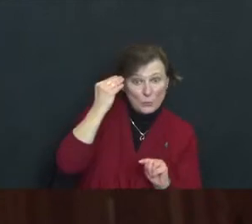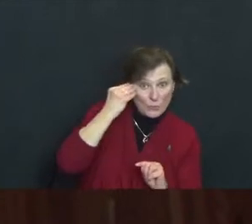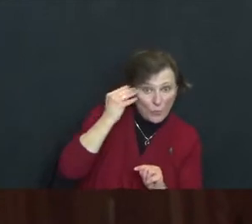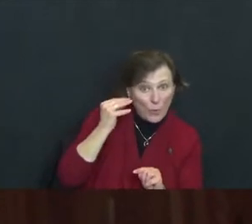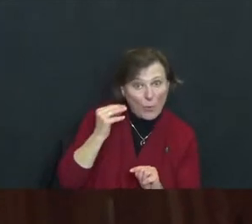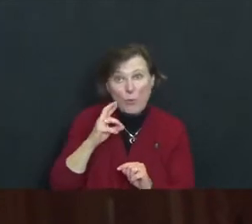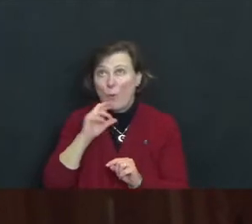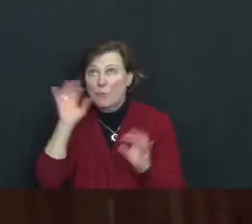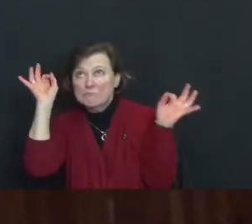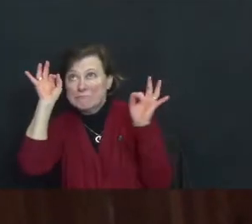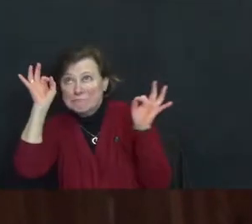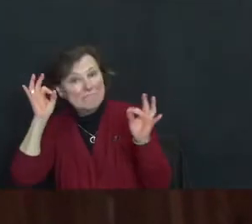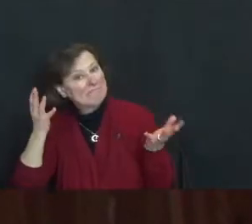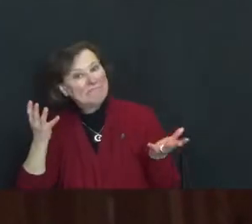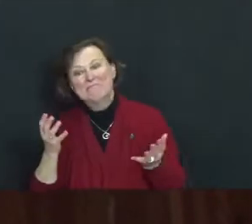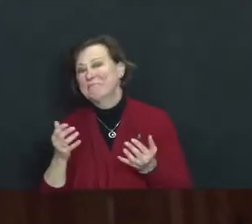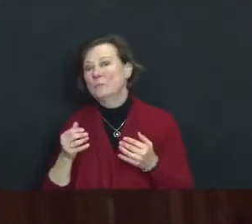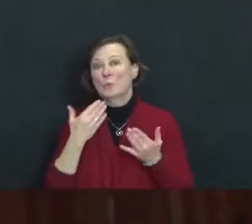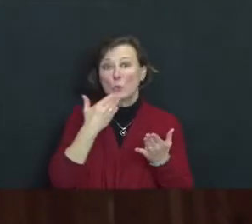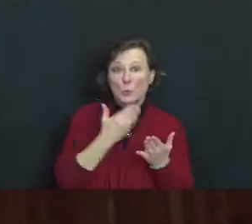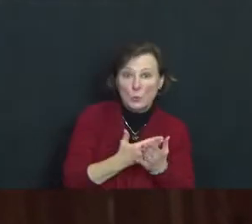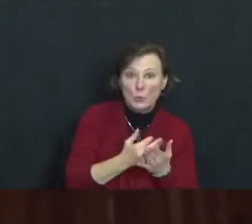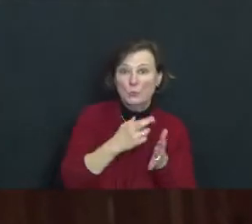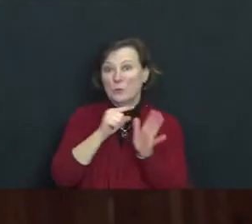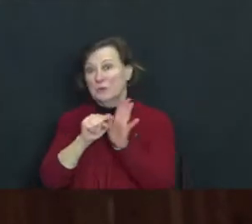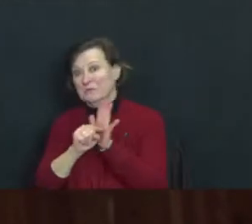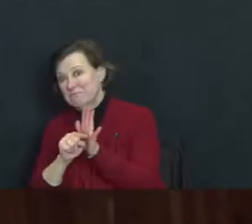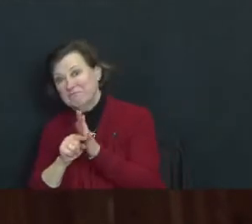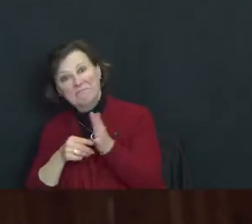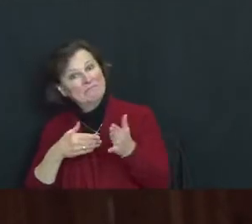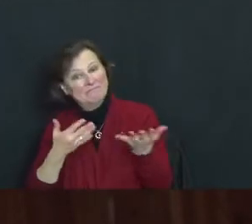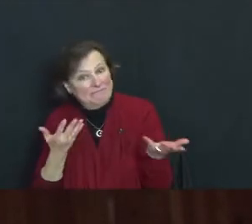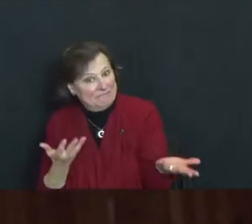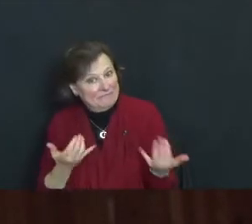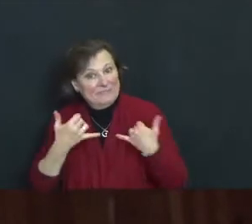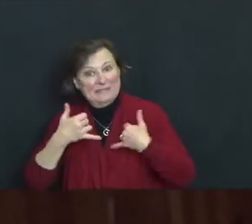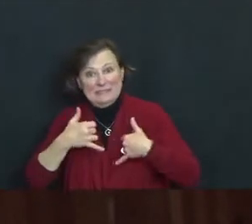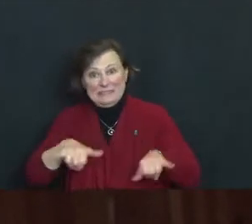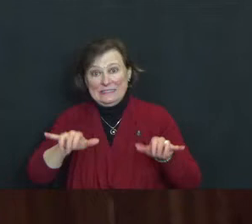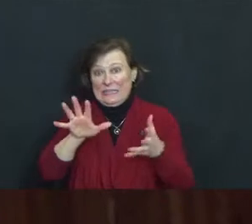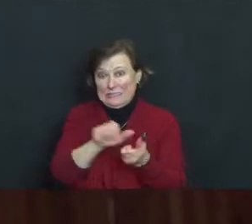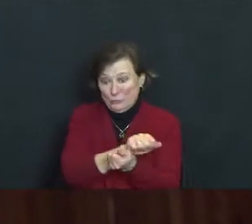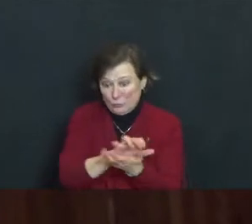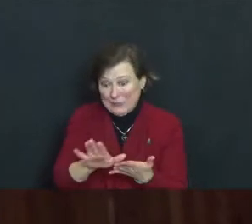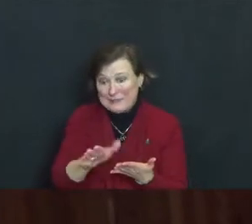This can work for good or for ill because, of course, just as destructive acts affect